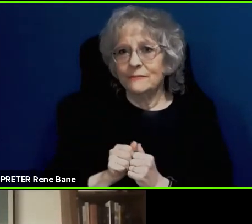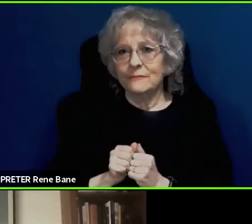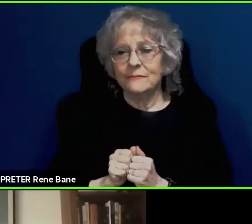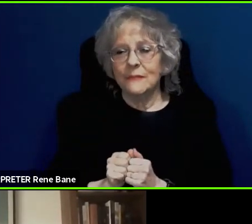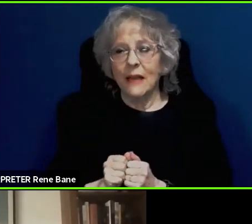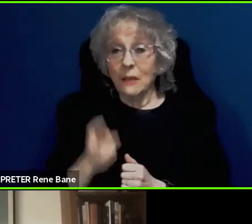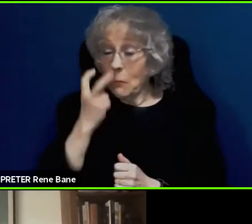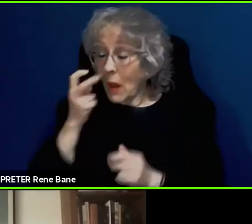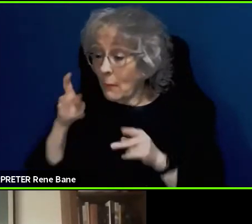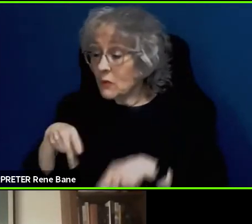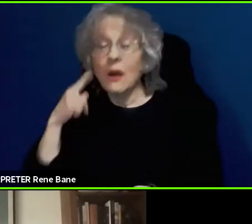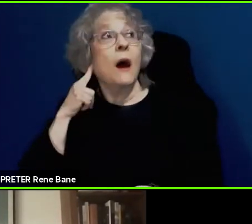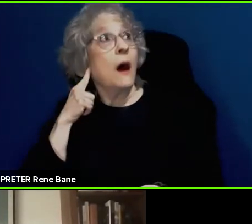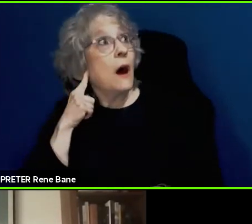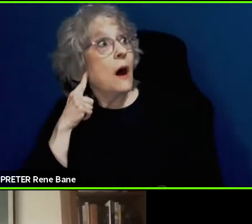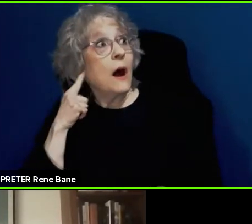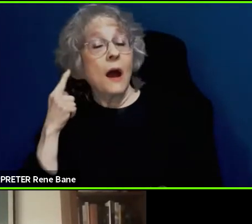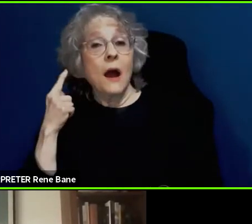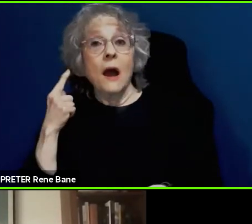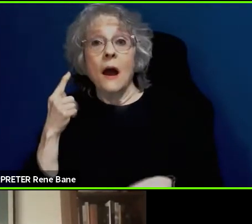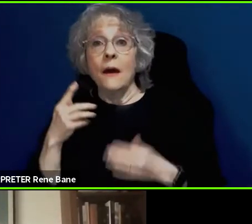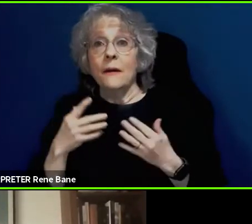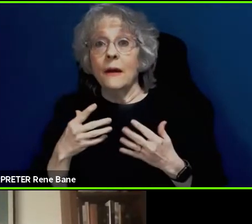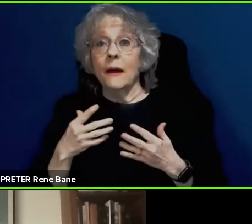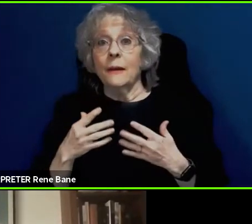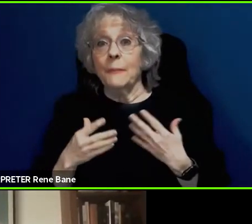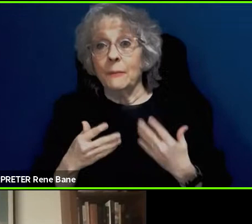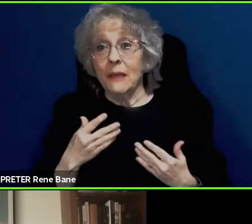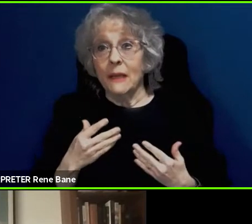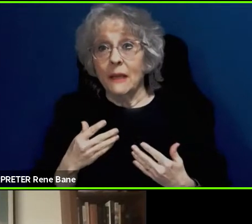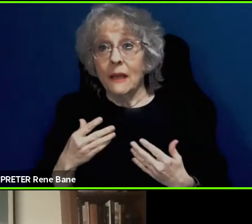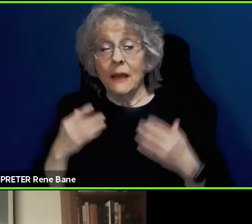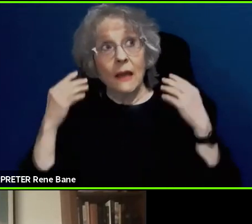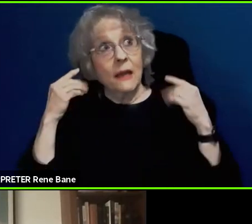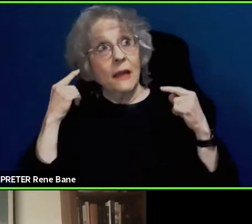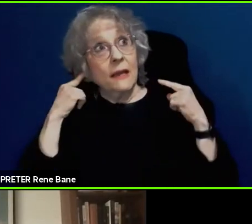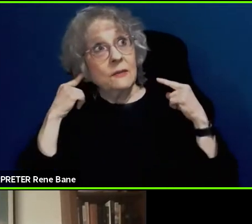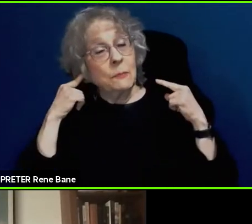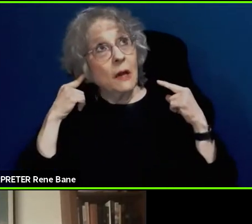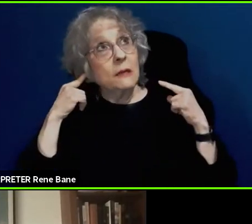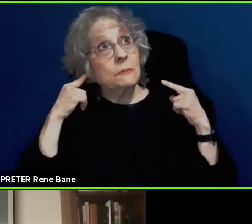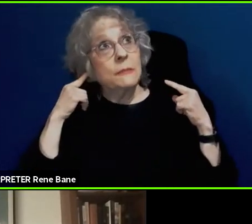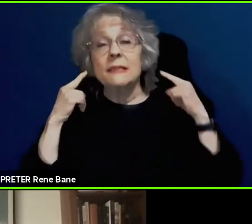even if there is a lot of noise going on and a lot of cars around, he says, "I am going to do it now,